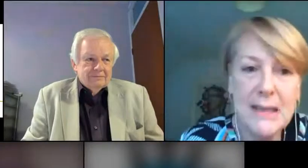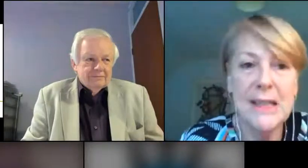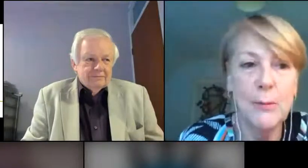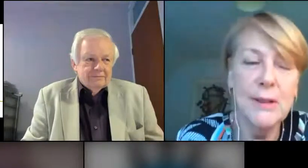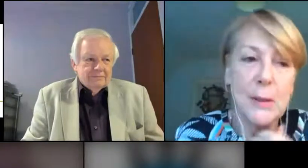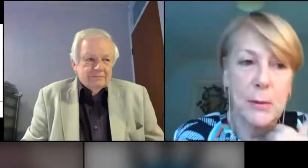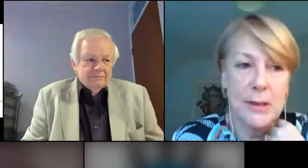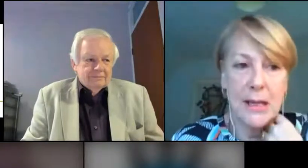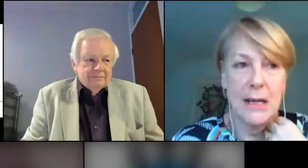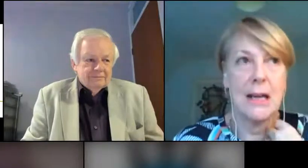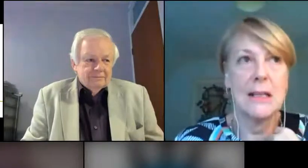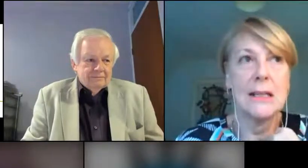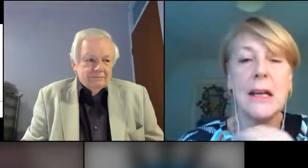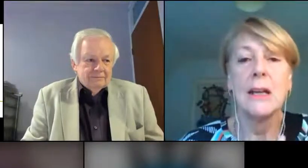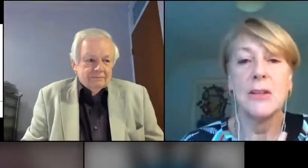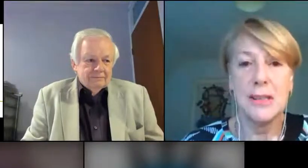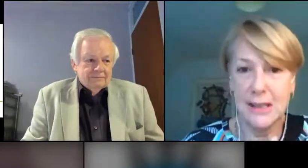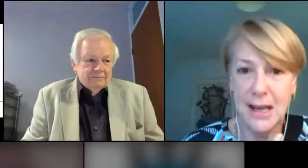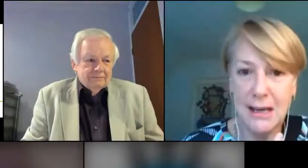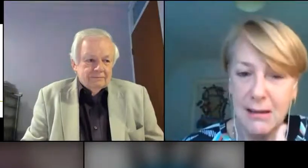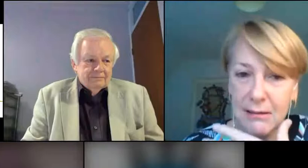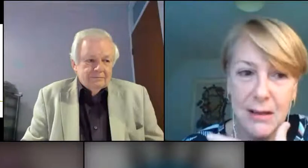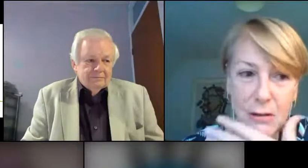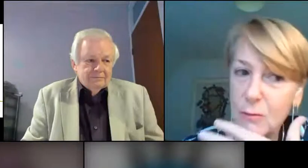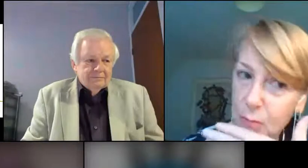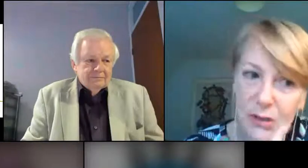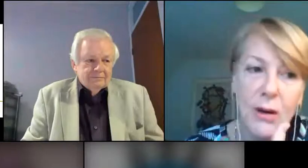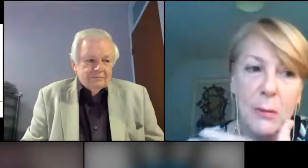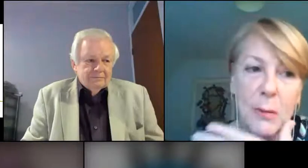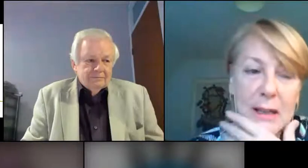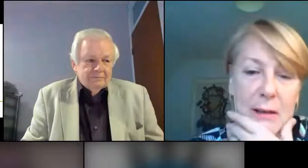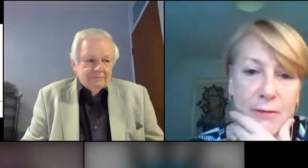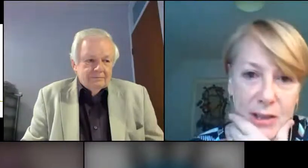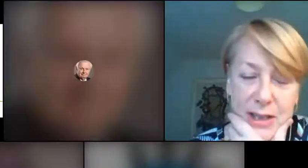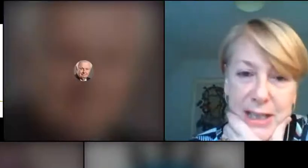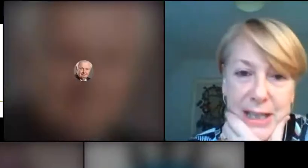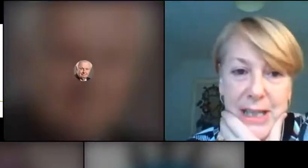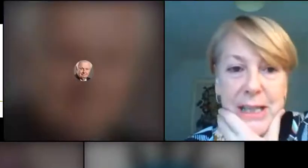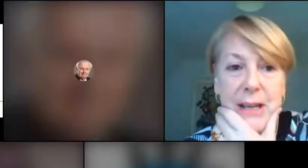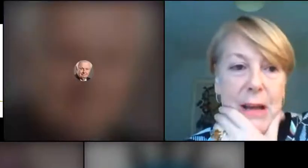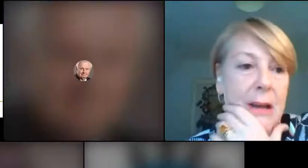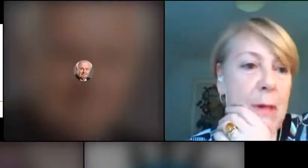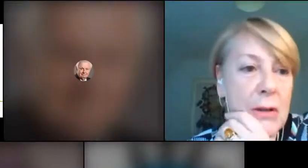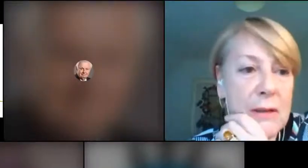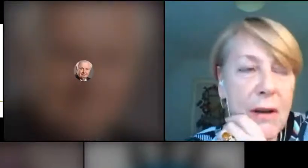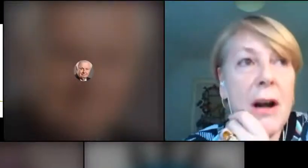basic principles here, and just to say that we're talking about an infectious disease. Most of our